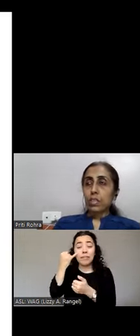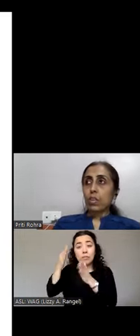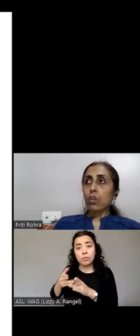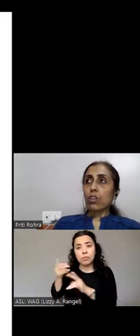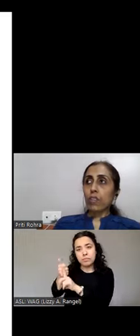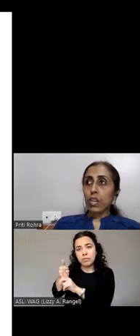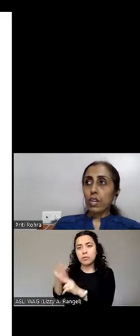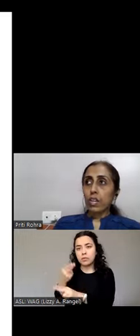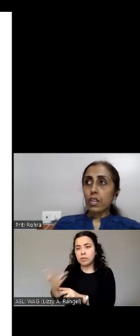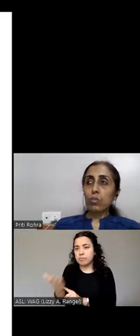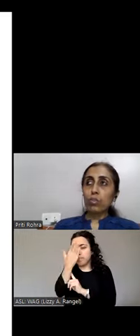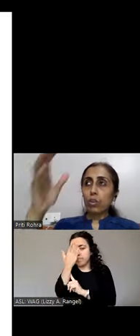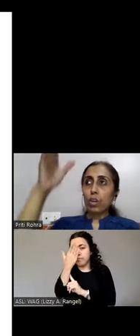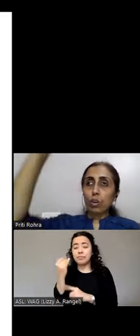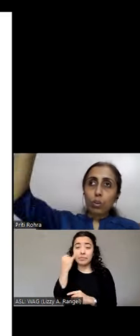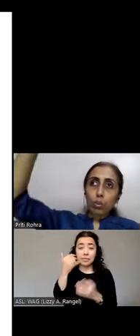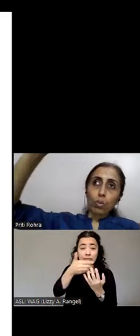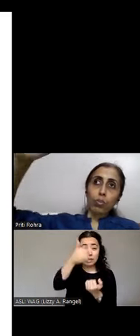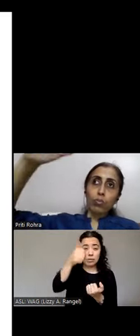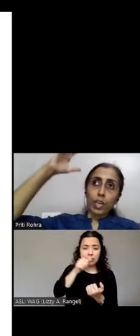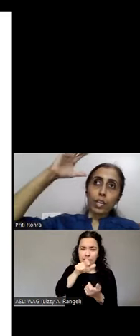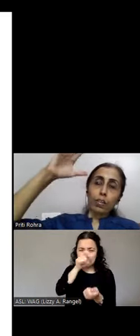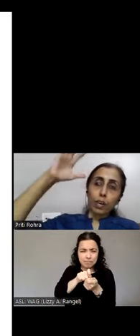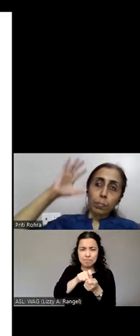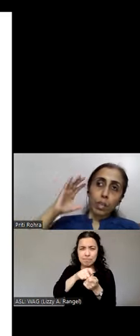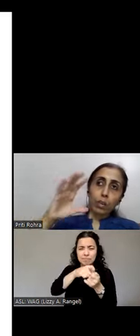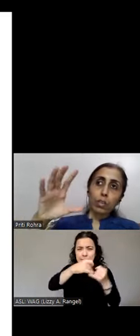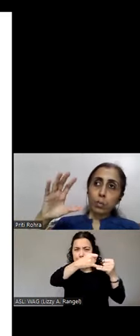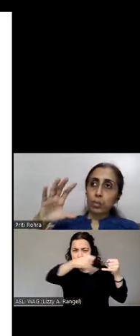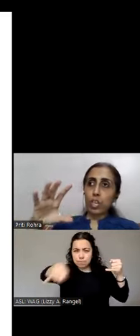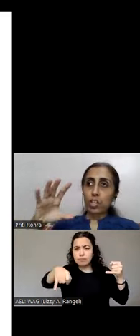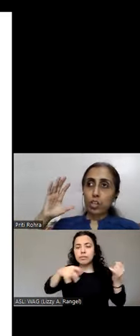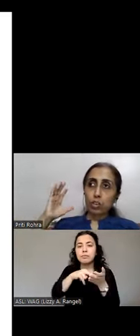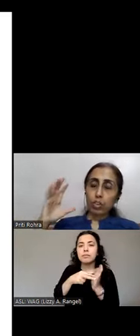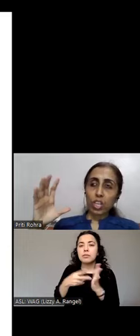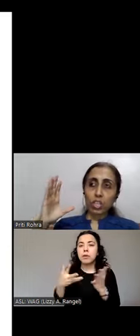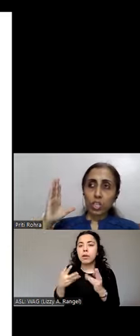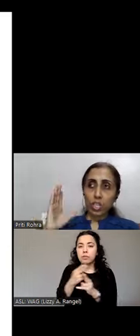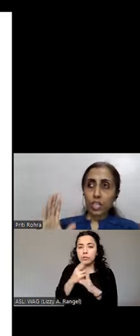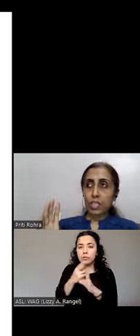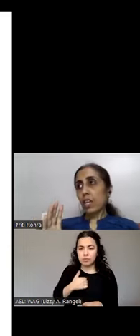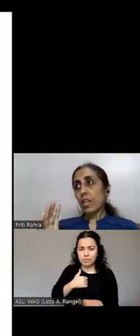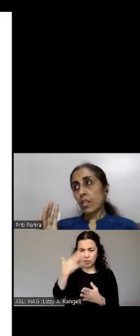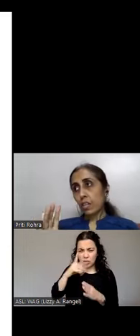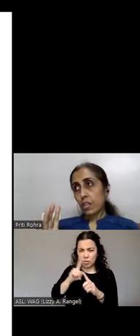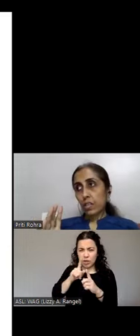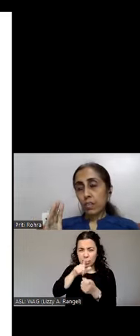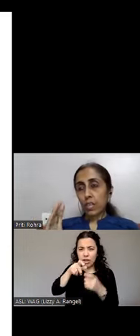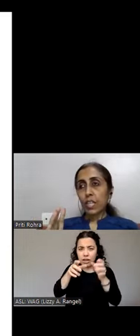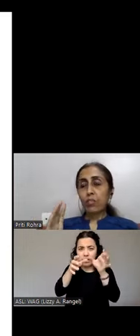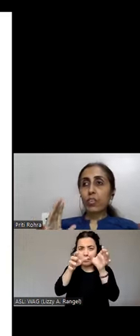not defined user will not know where a particular subsection or section gets ended. They will find